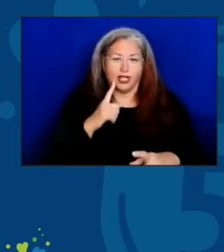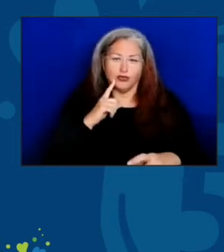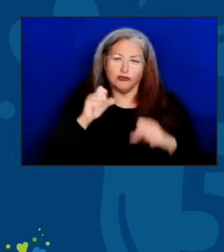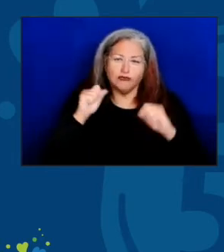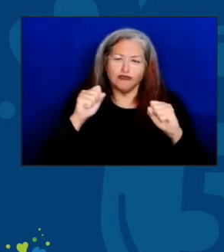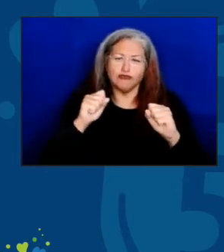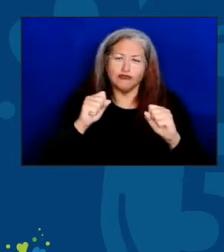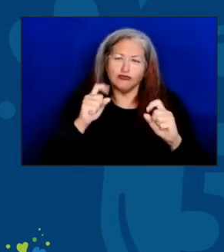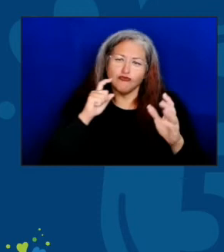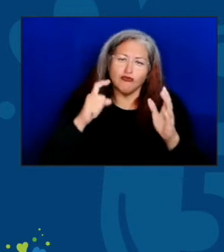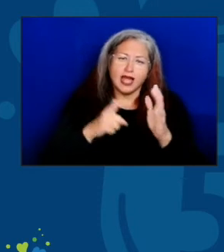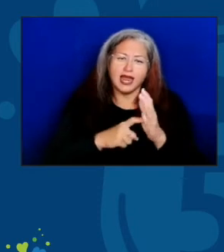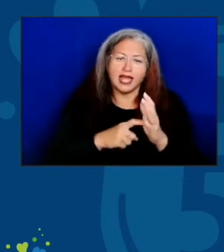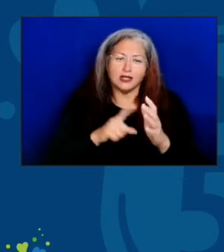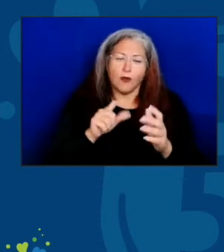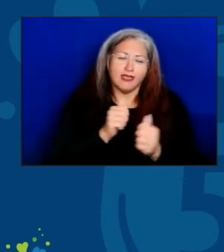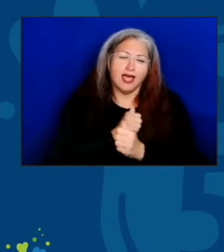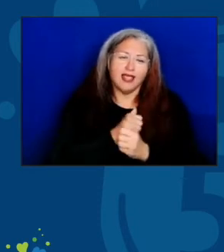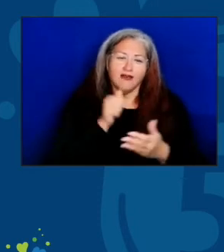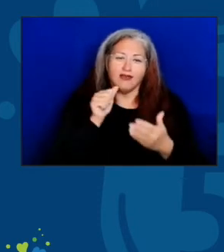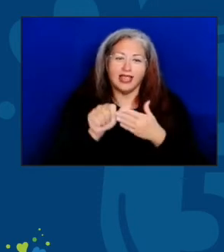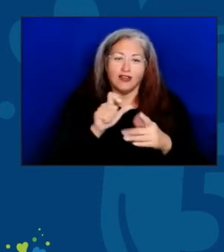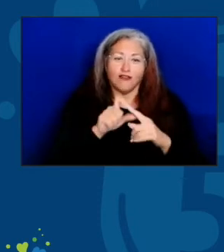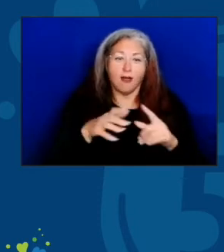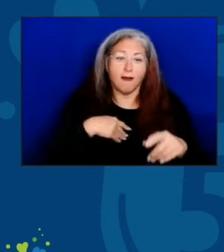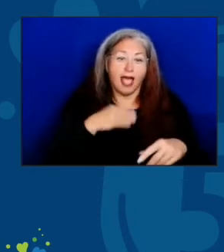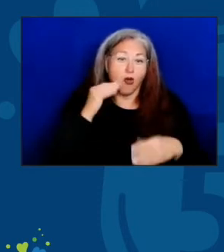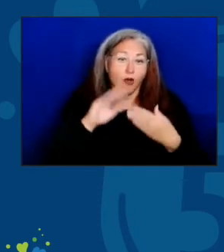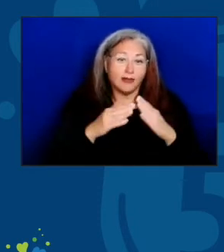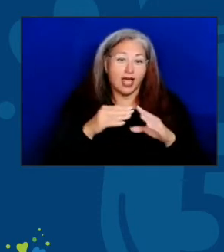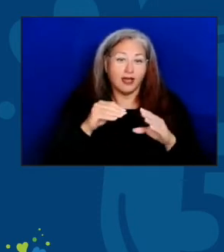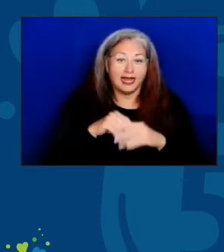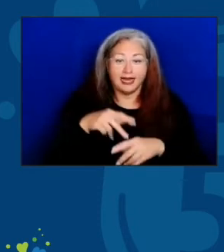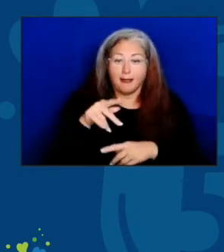to one of the love letters sent in from my hometown of Pittston, Pennsylvania,